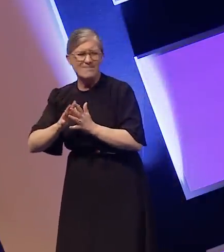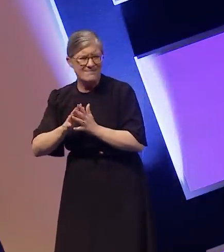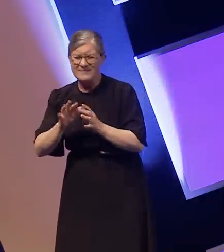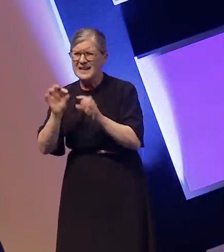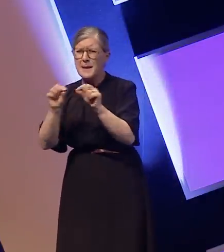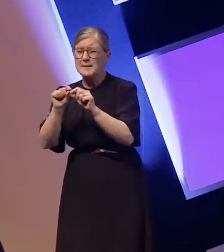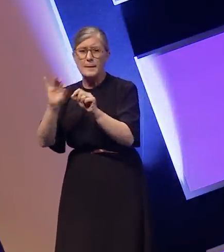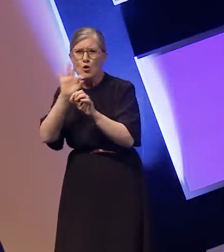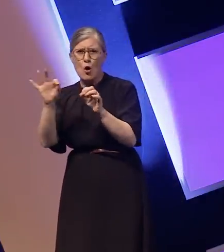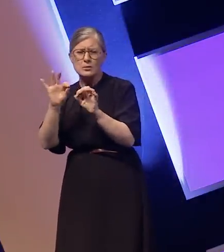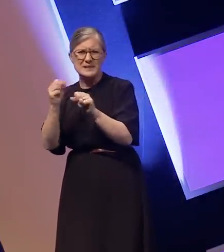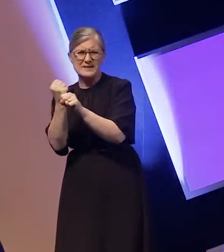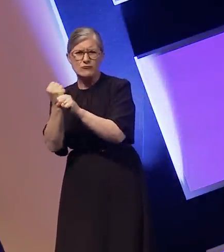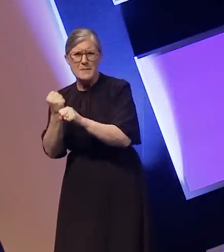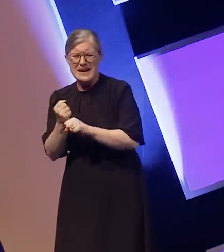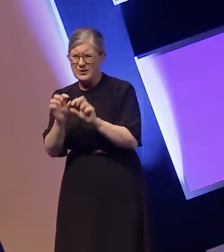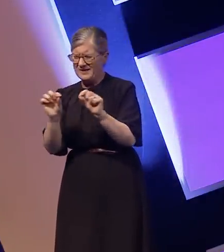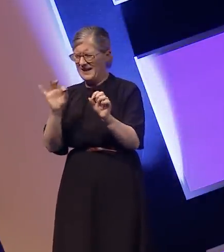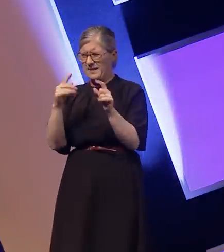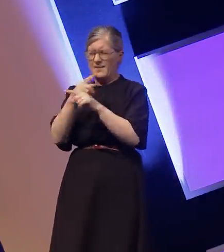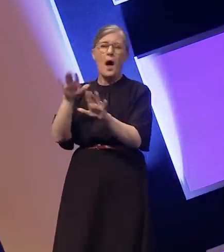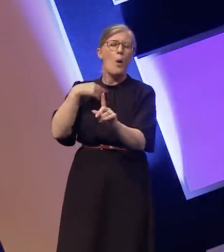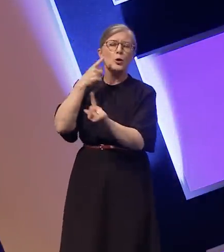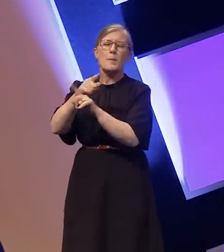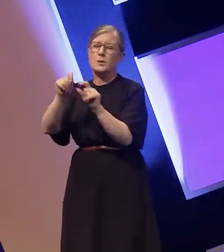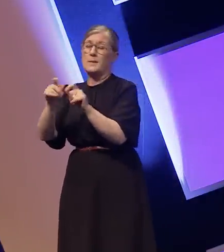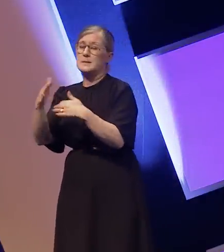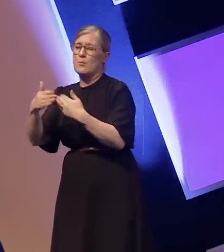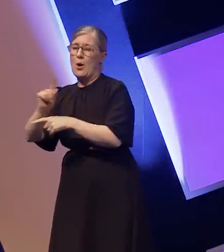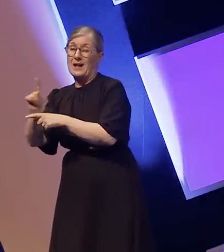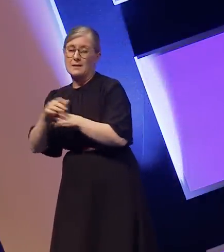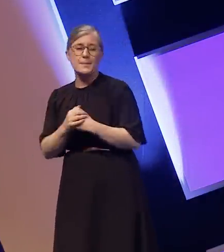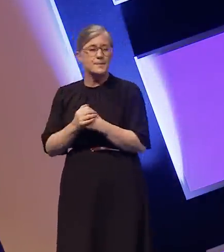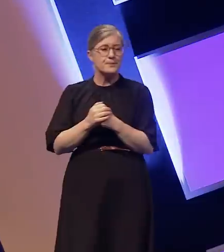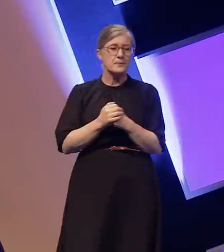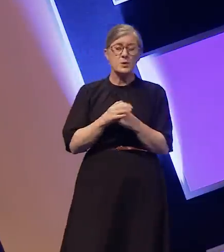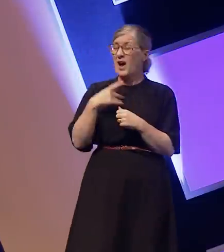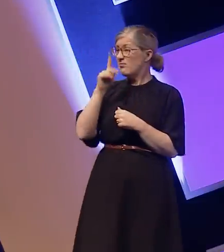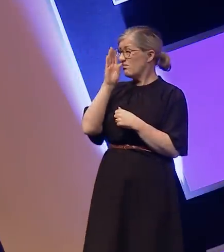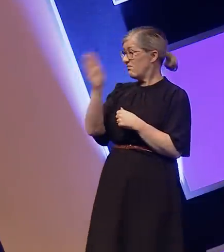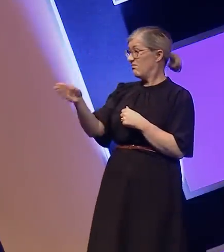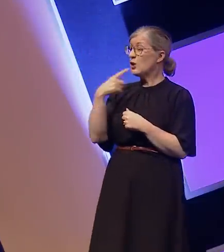I'll come back to subtitles later. I told them from the start exactly what I needed